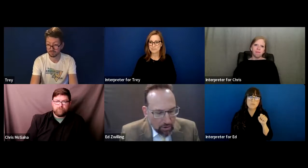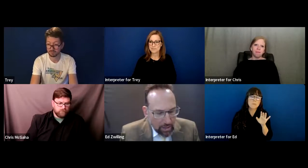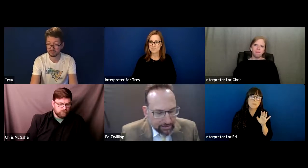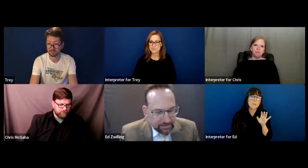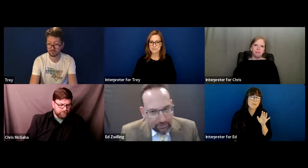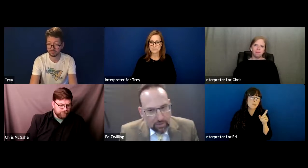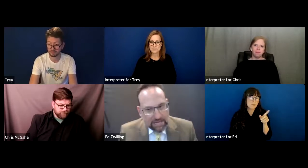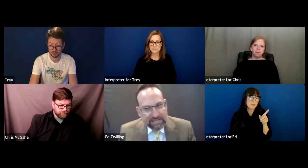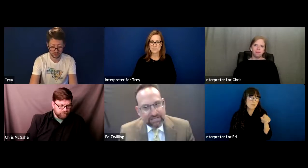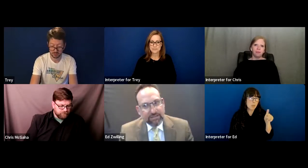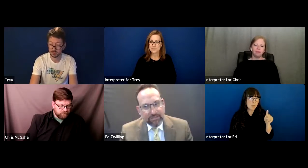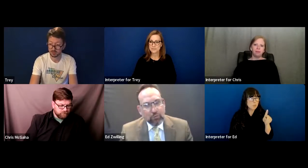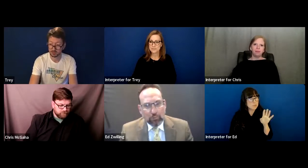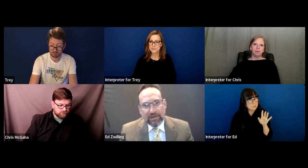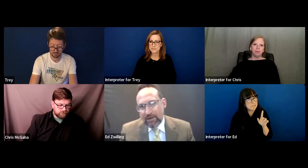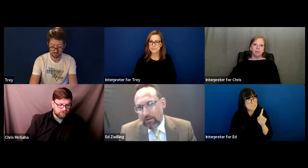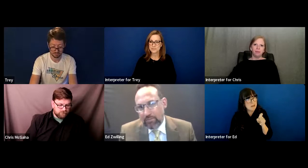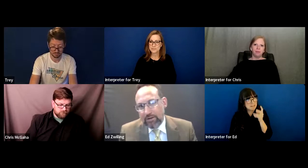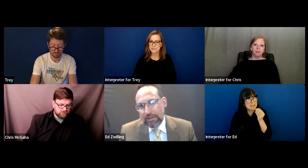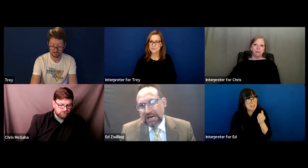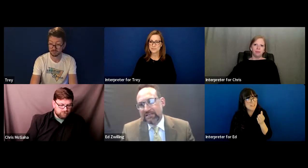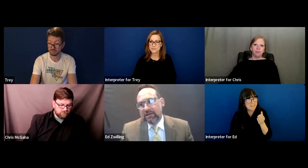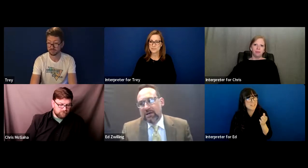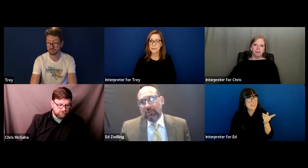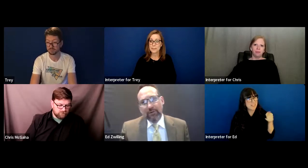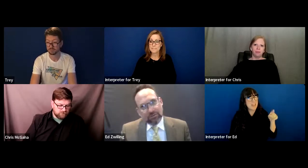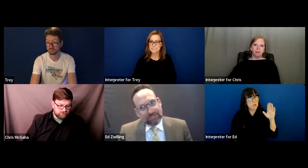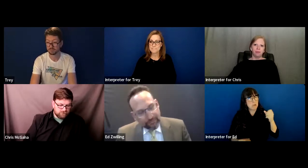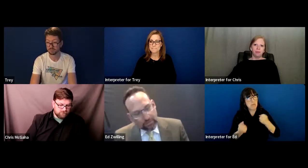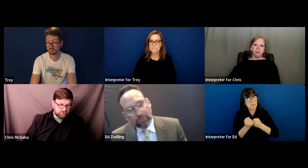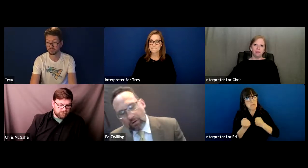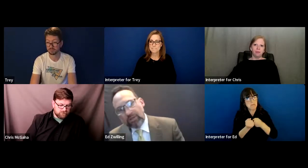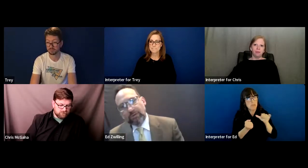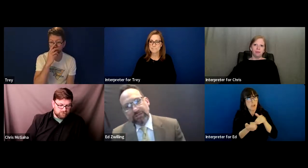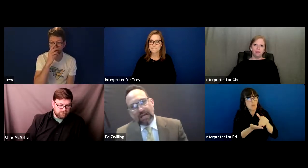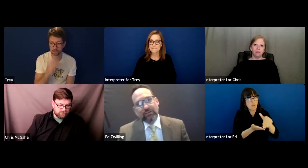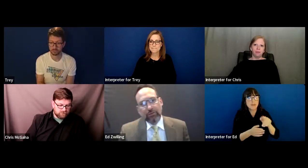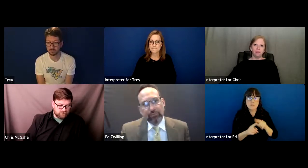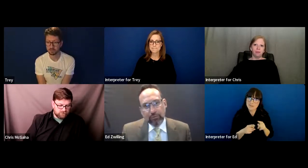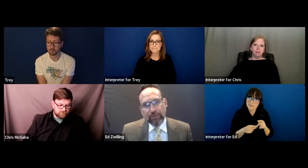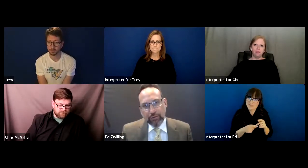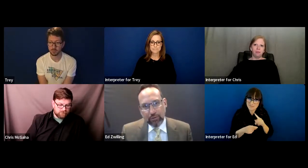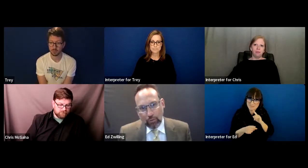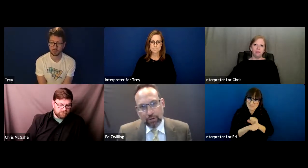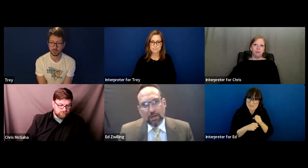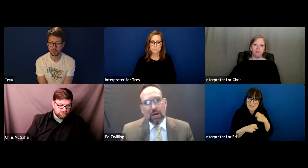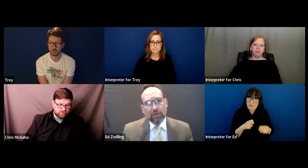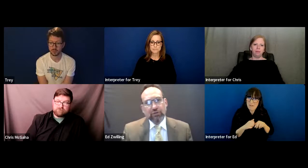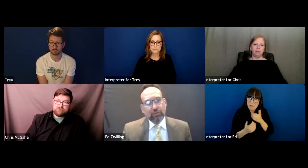Those are difficult -- I have got to say that they will make that argument a lot, but those are difficult arguments to actually prove in court.